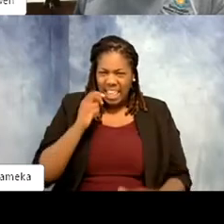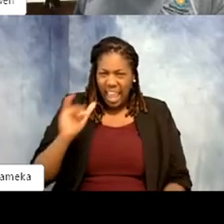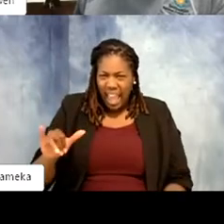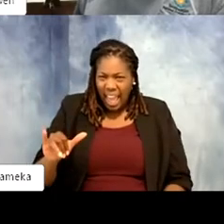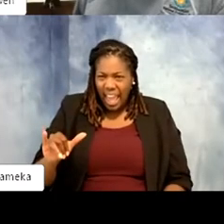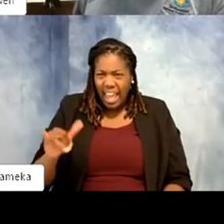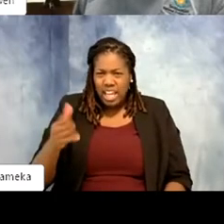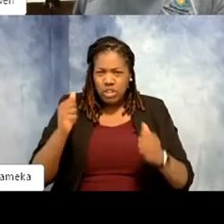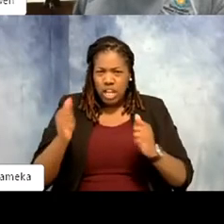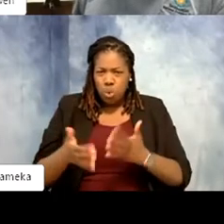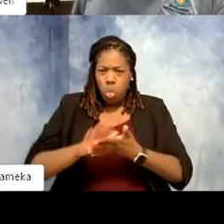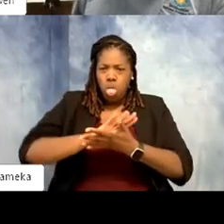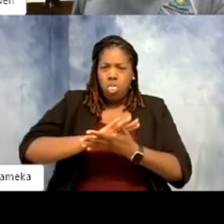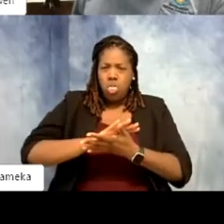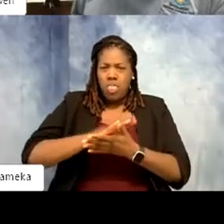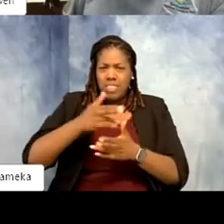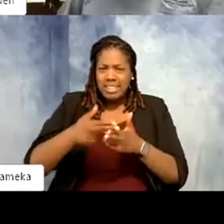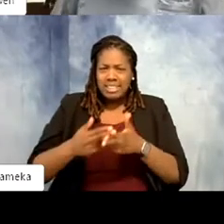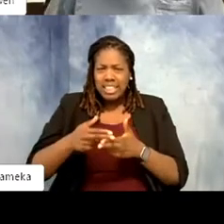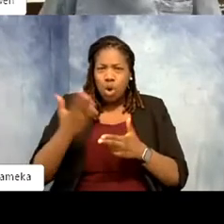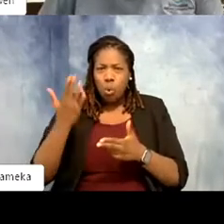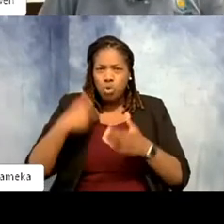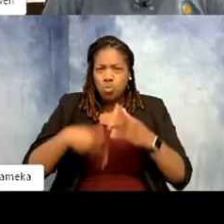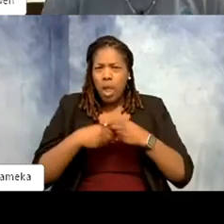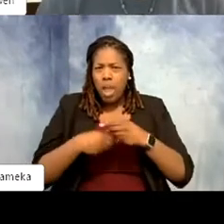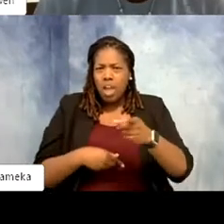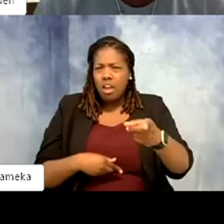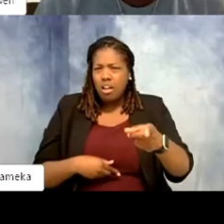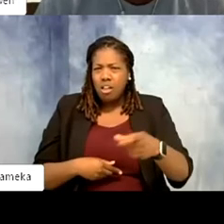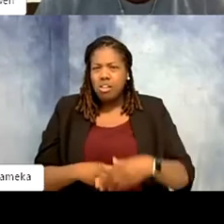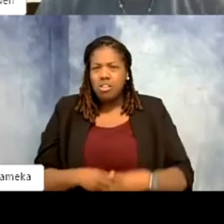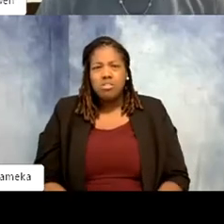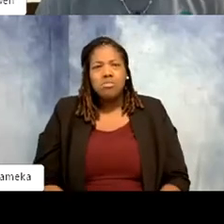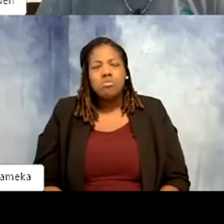camouflage it? Or what is the reason for the hay? >>Gwen: So it helps. It's not like when you go home and